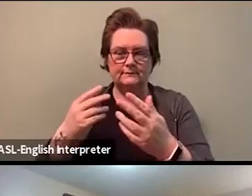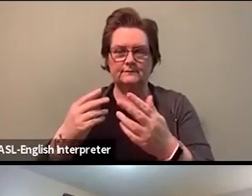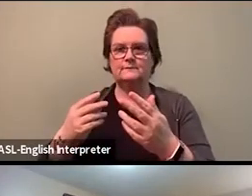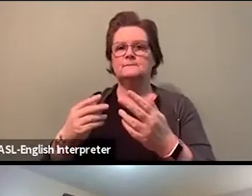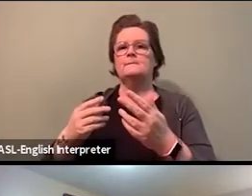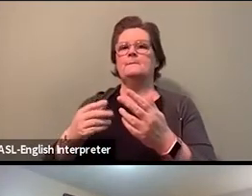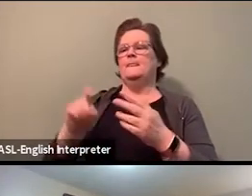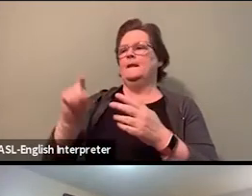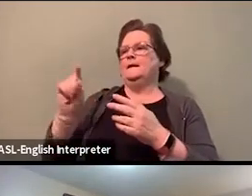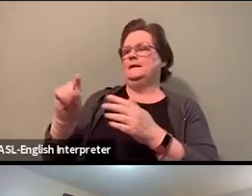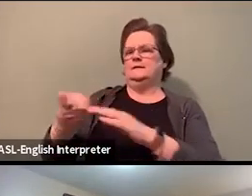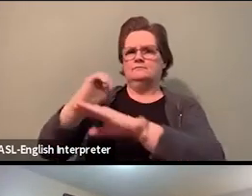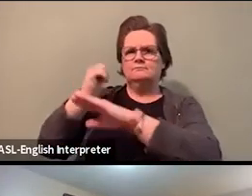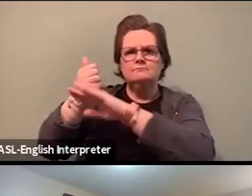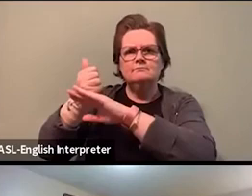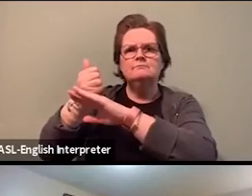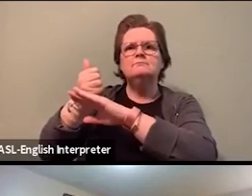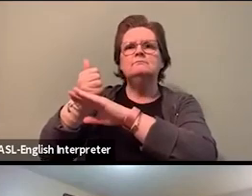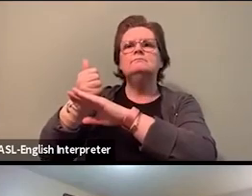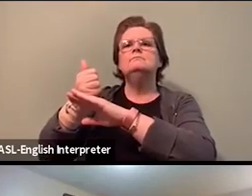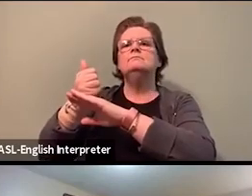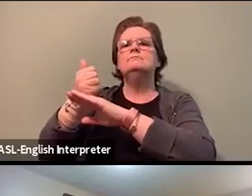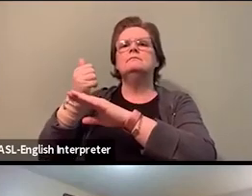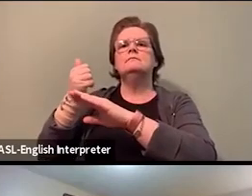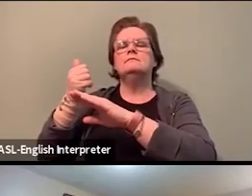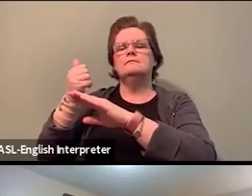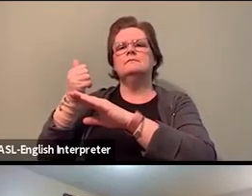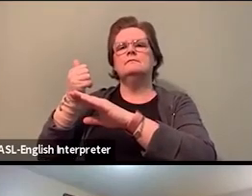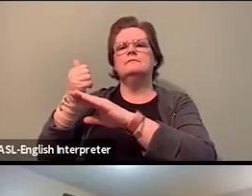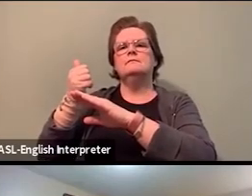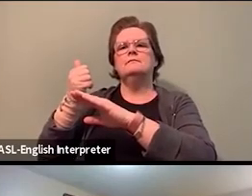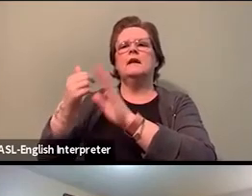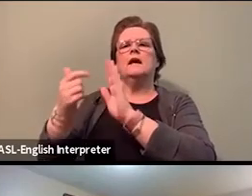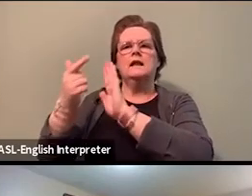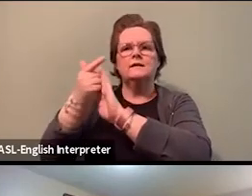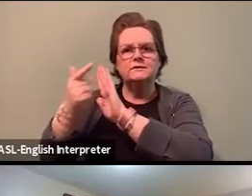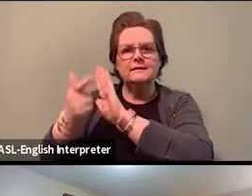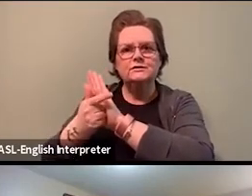We need to know that under no circumstance is a worker going